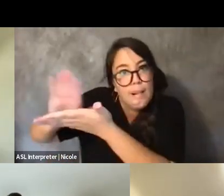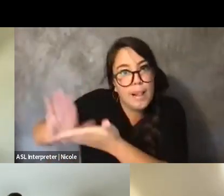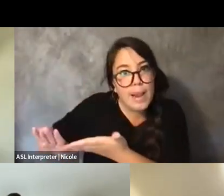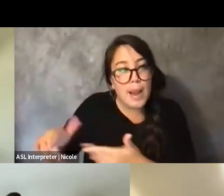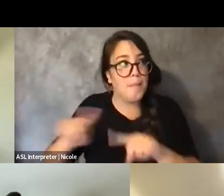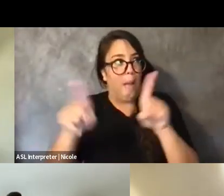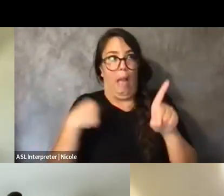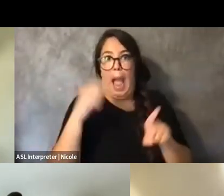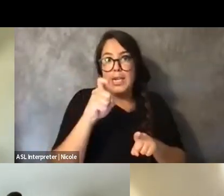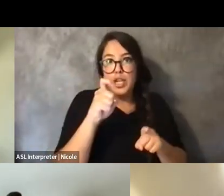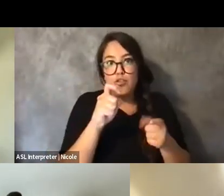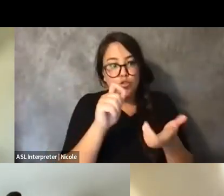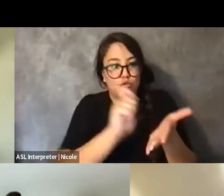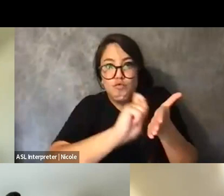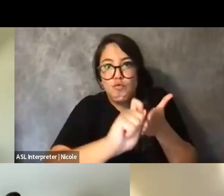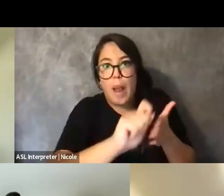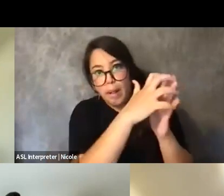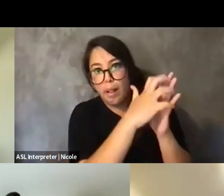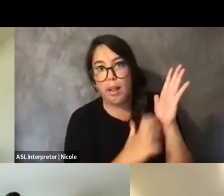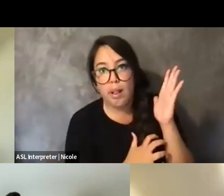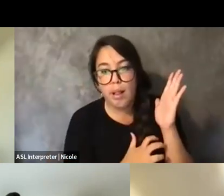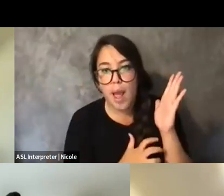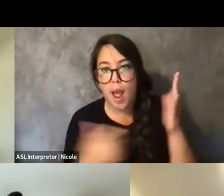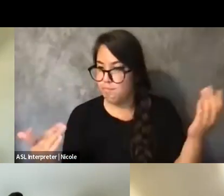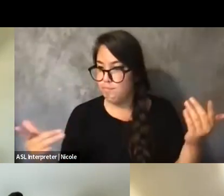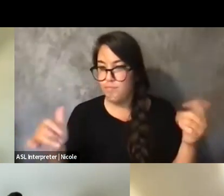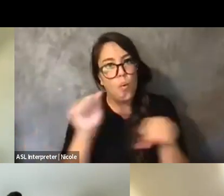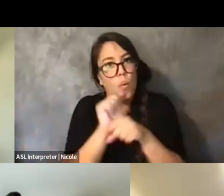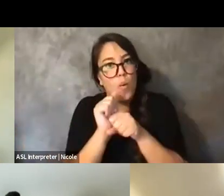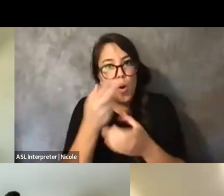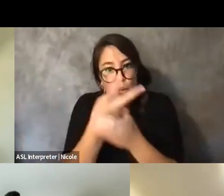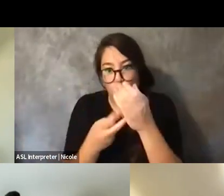Like, I think that has been really beautiful.